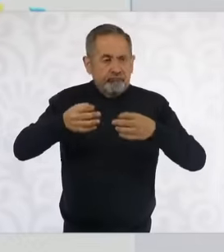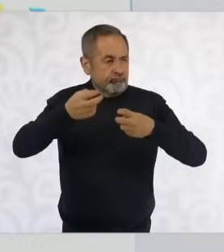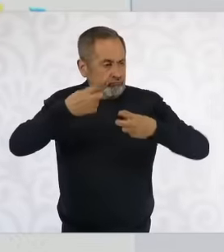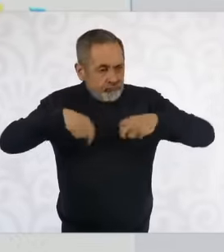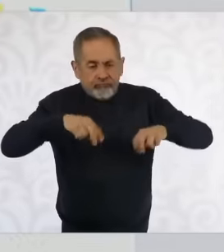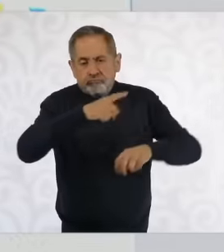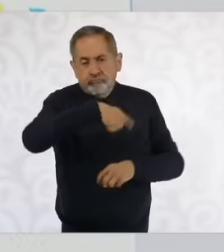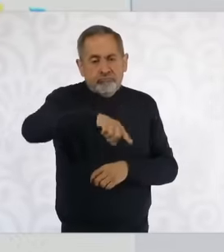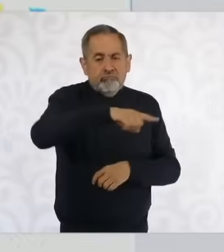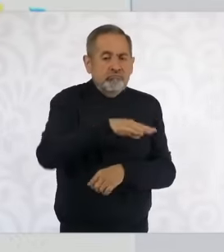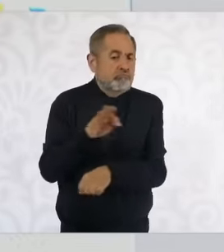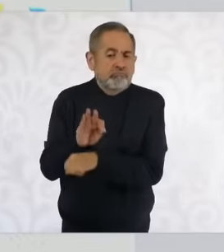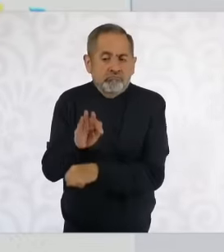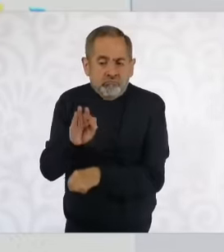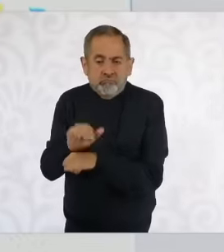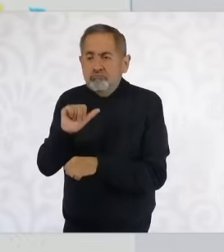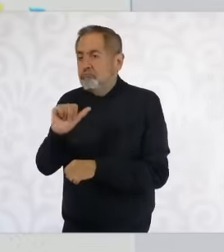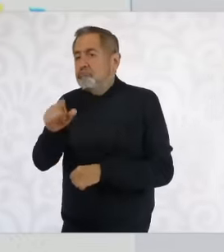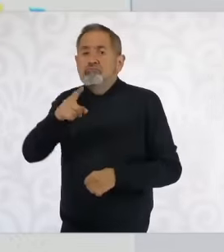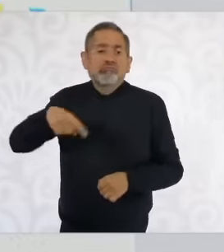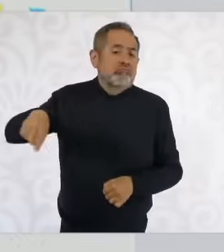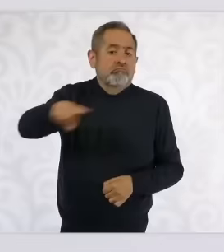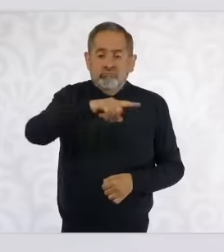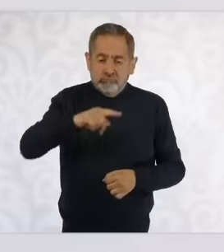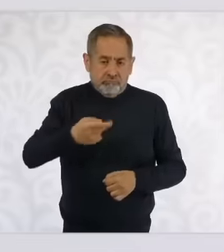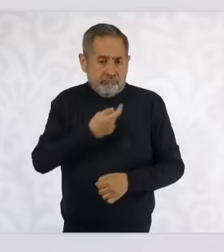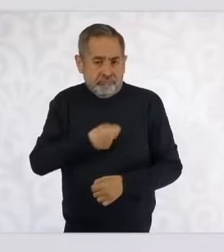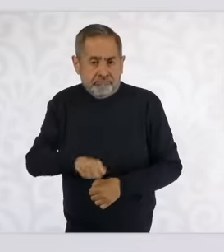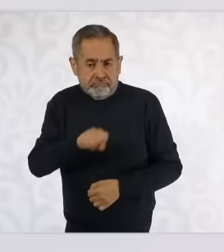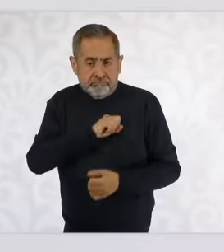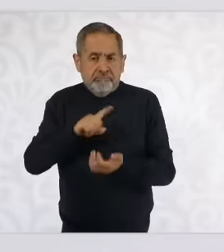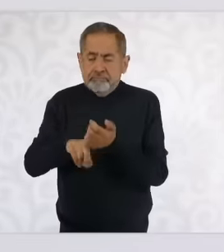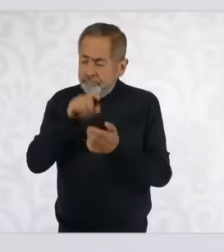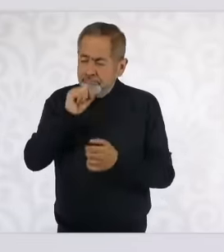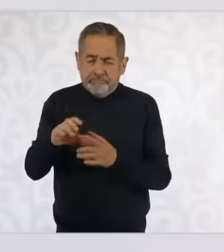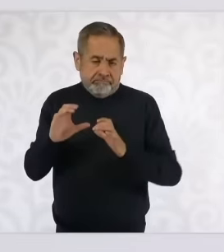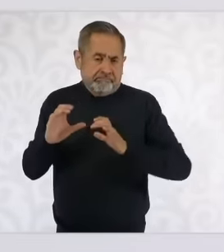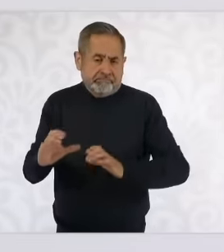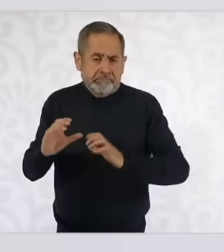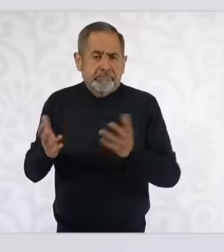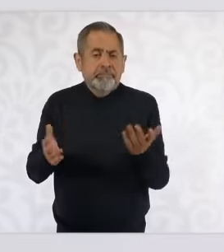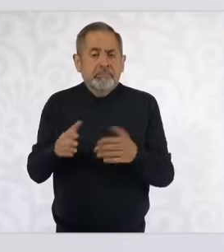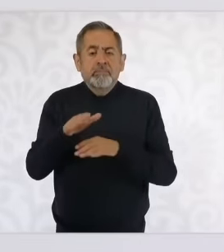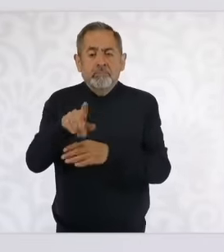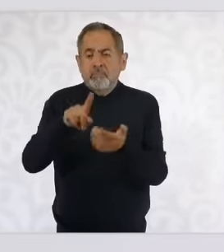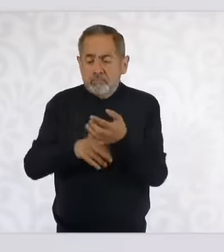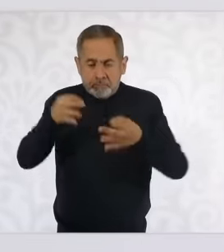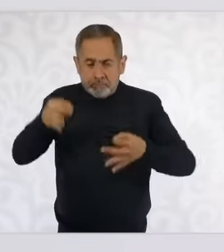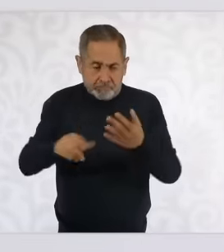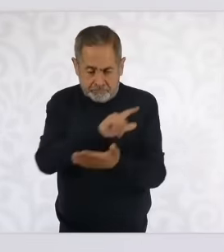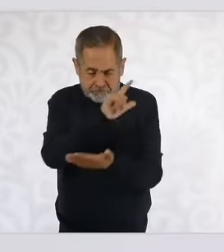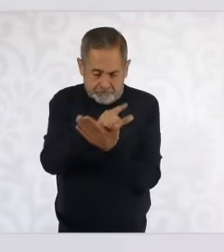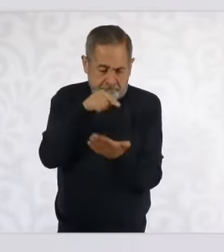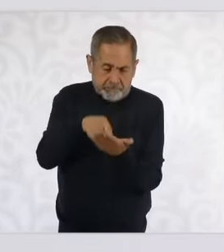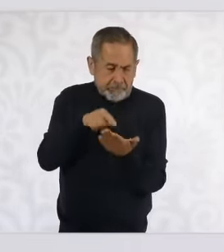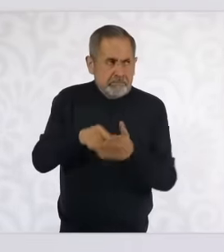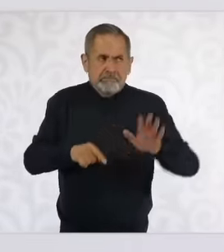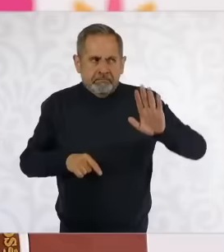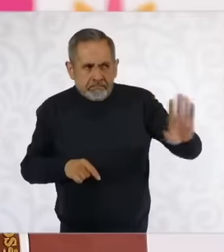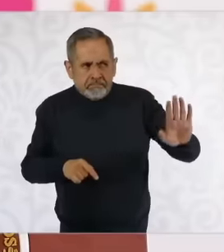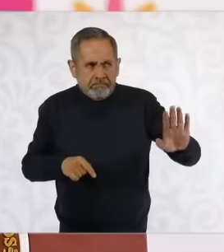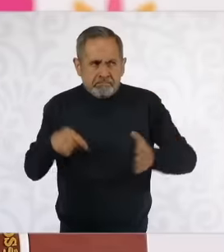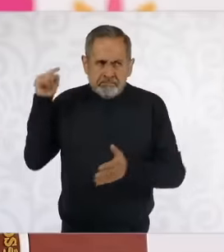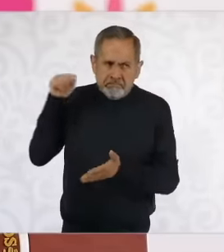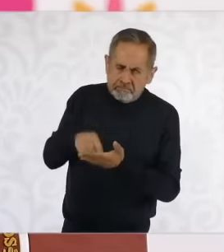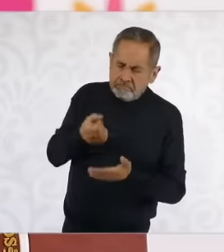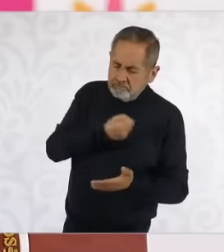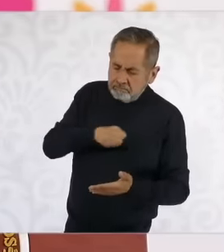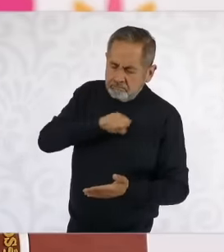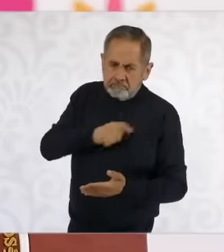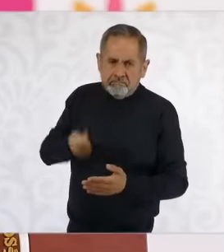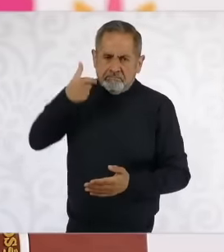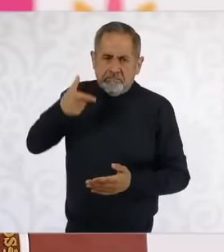well for health also in legal terms in legal terms so well I am going to review